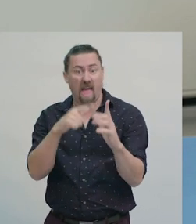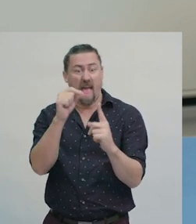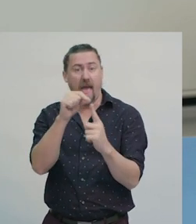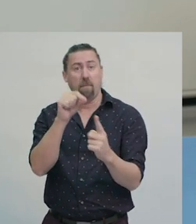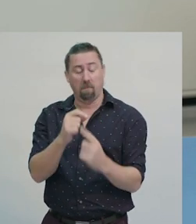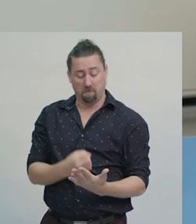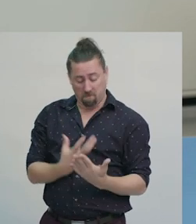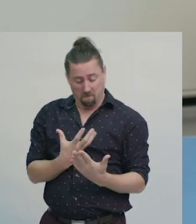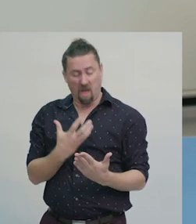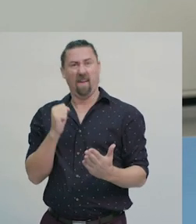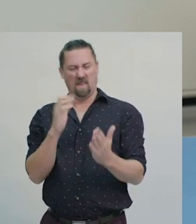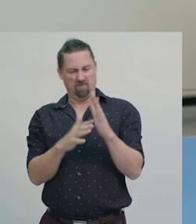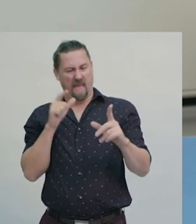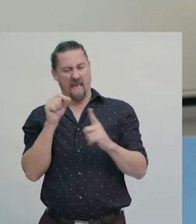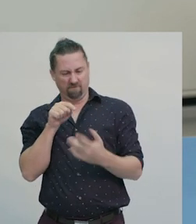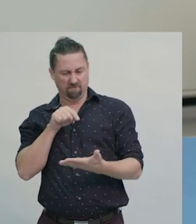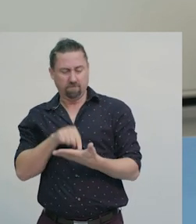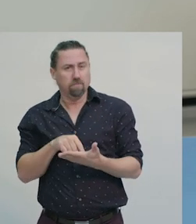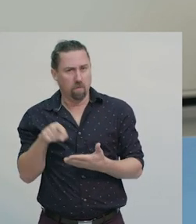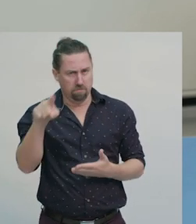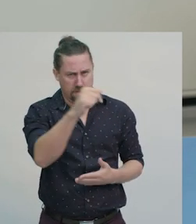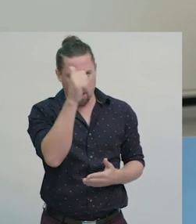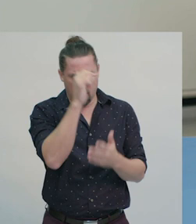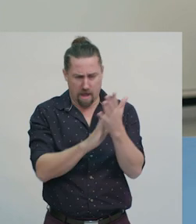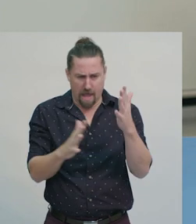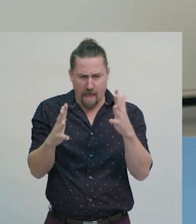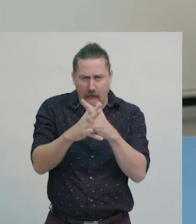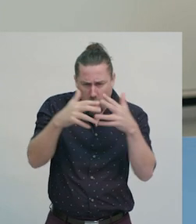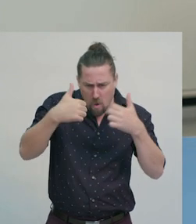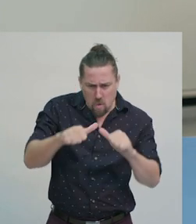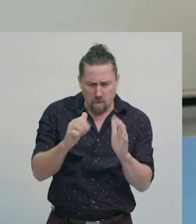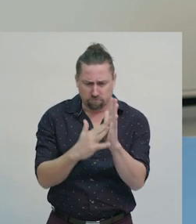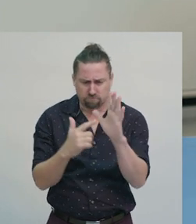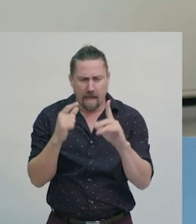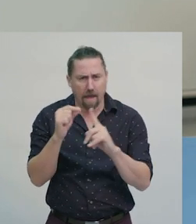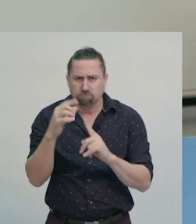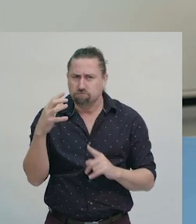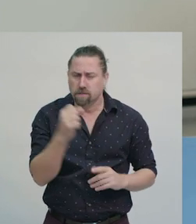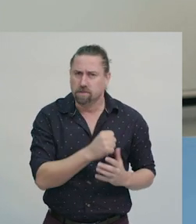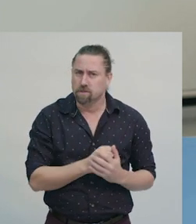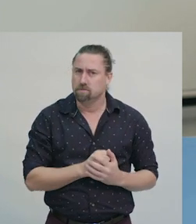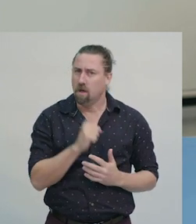Everyone needs to know how to use maps. But there are a few things you need to know to be able